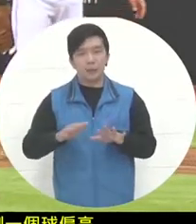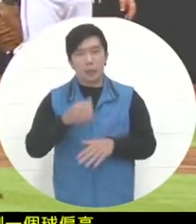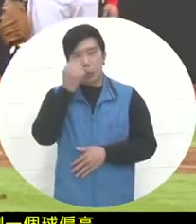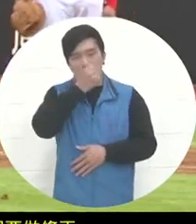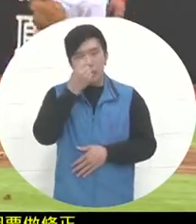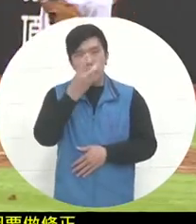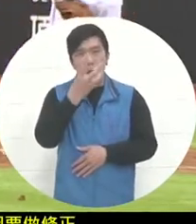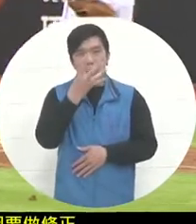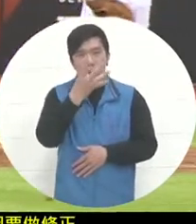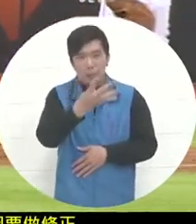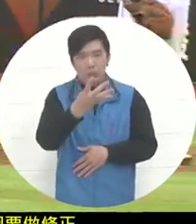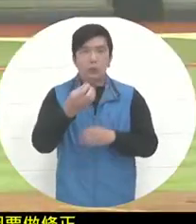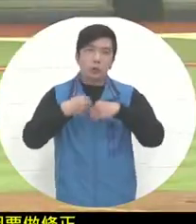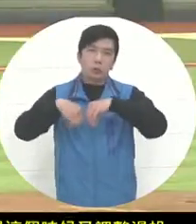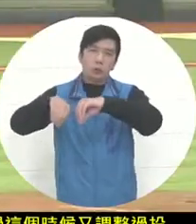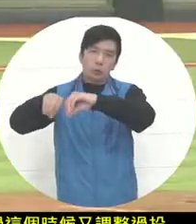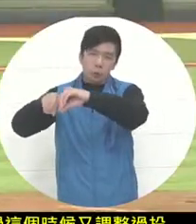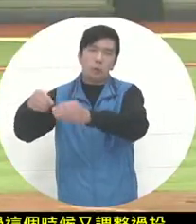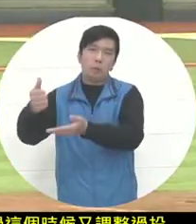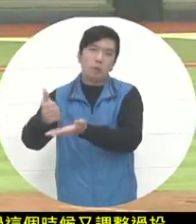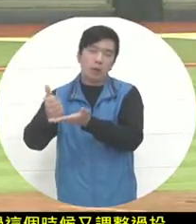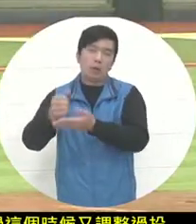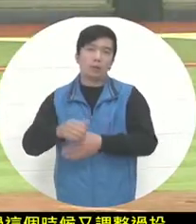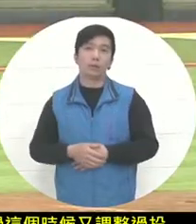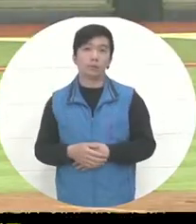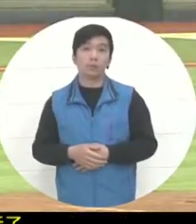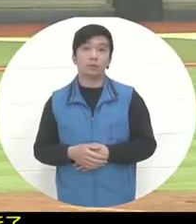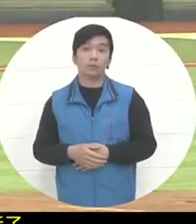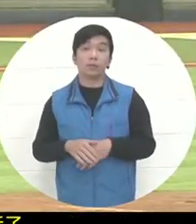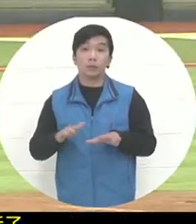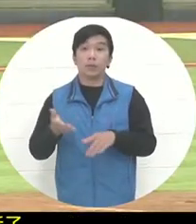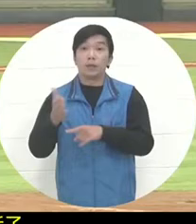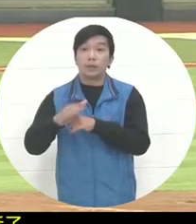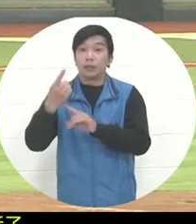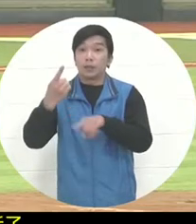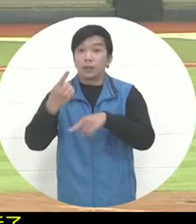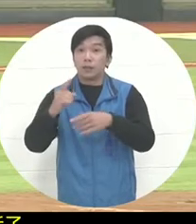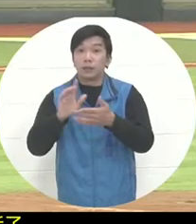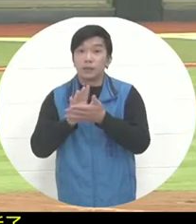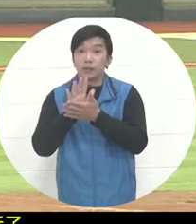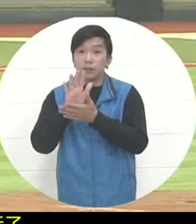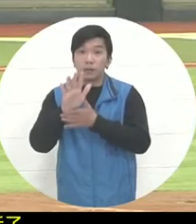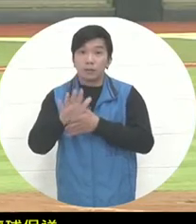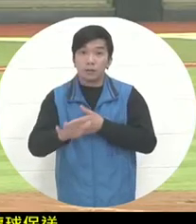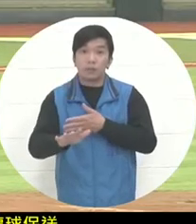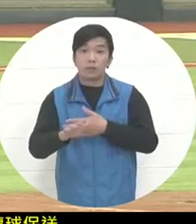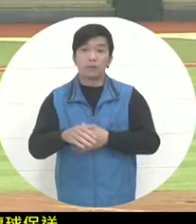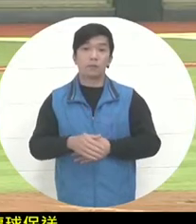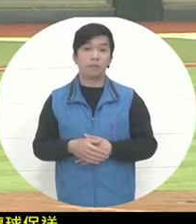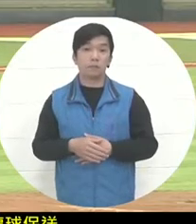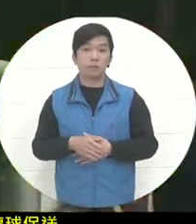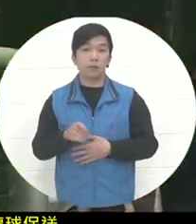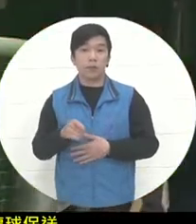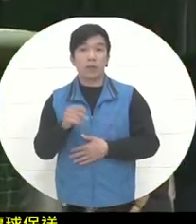the American team went out of the offensive line in the second half of the second inning. After that, Anderson